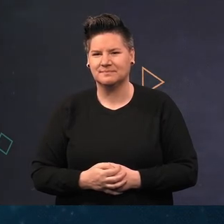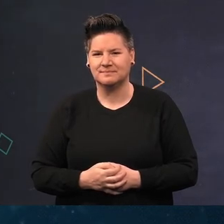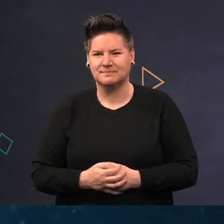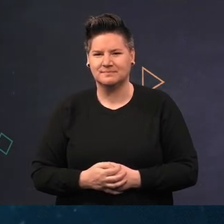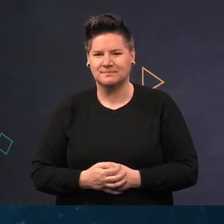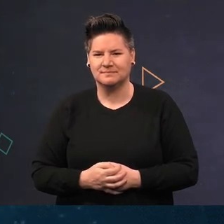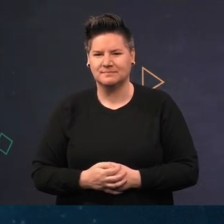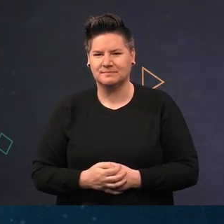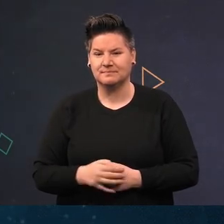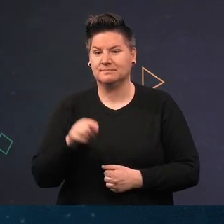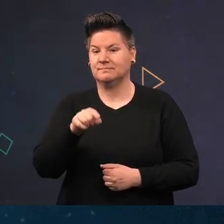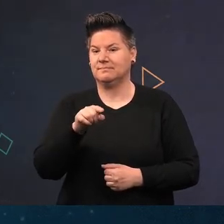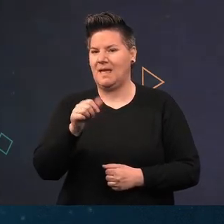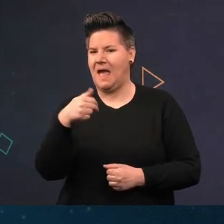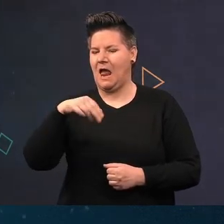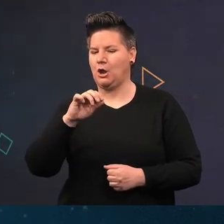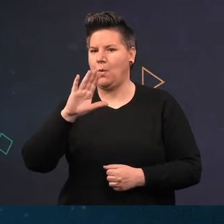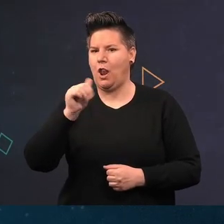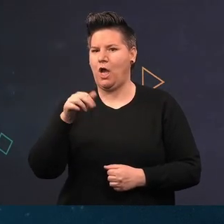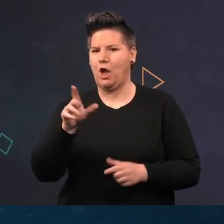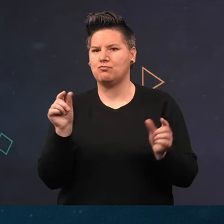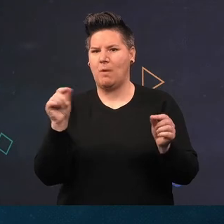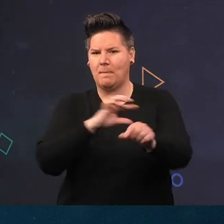Another burrowing animal is a very distinctive Angular Crab.